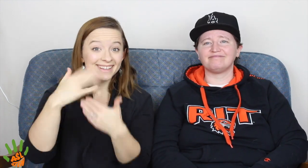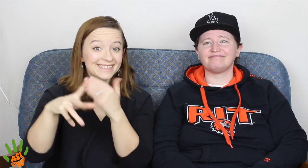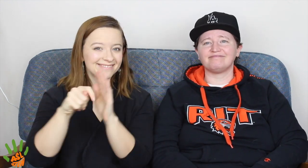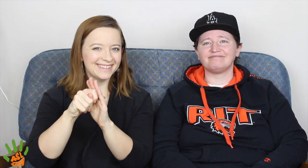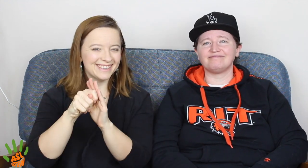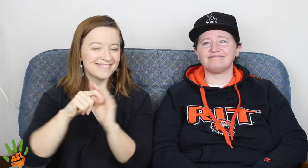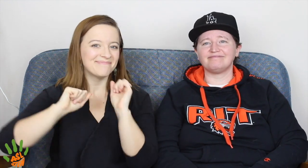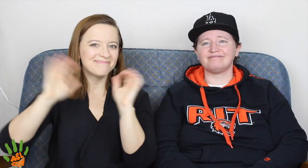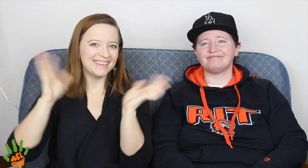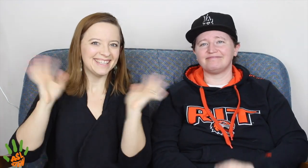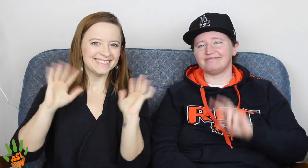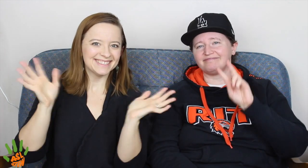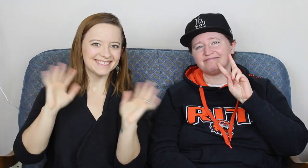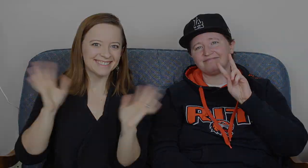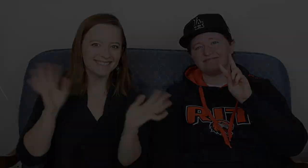[JI] Thanks! See you in the next video. Bye!